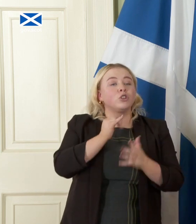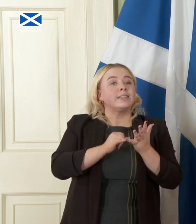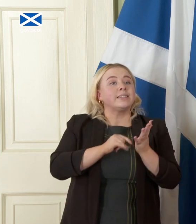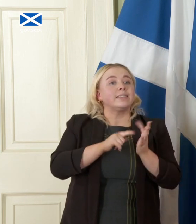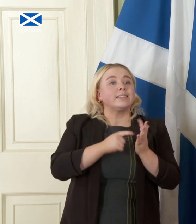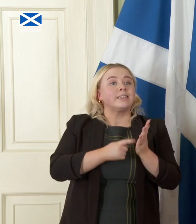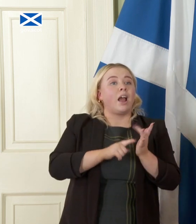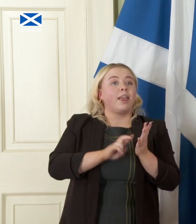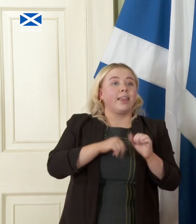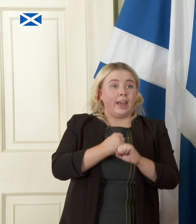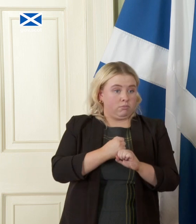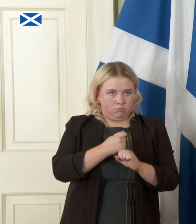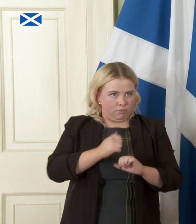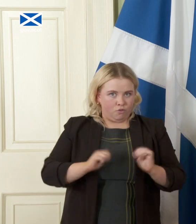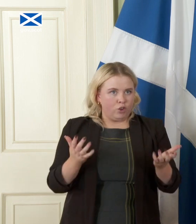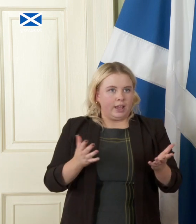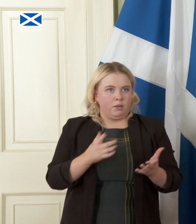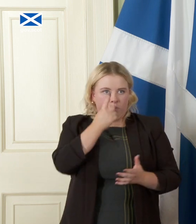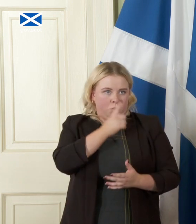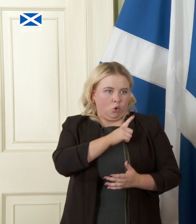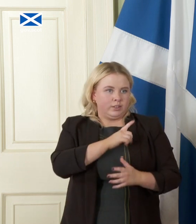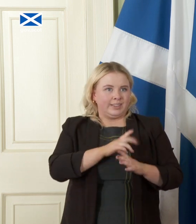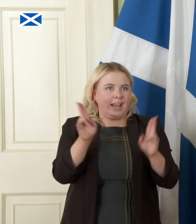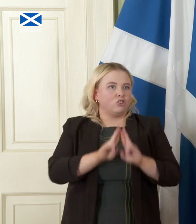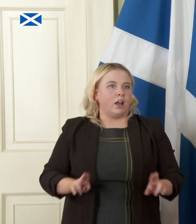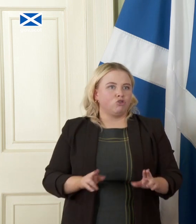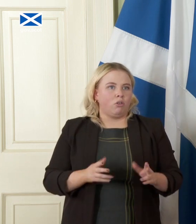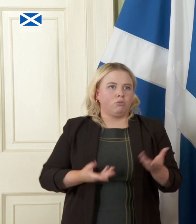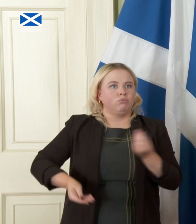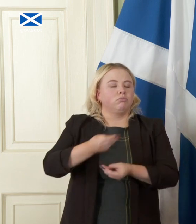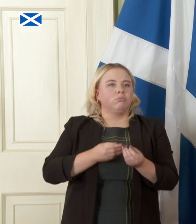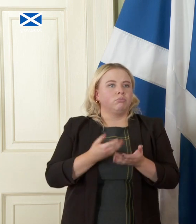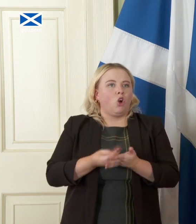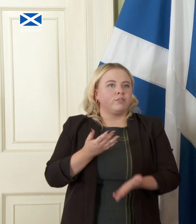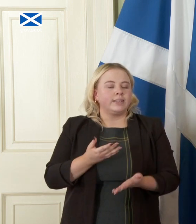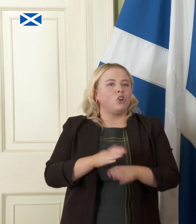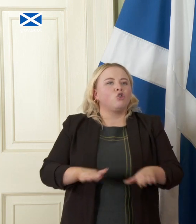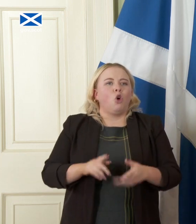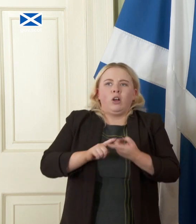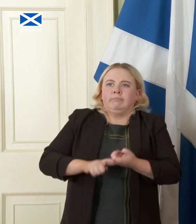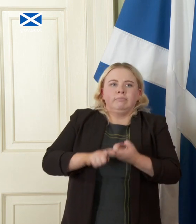traded currency it doesn't depend on agreement with the UK we would be in a position of our